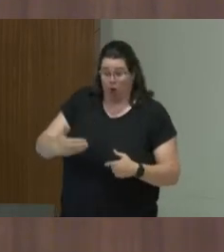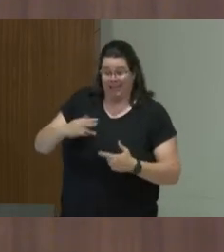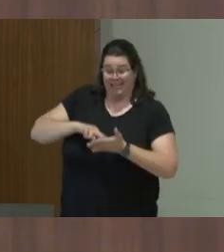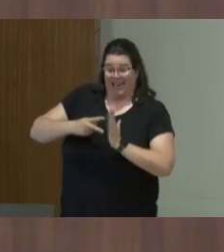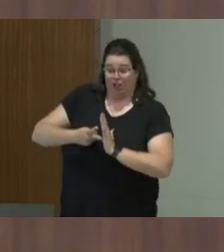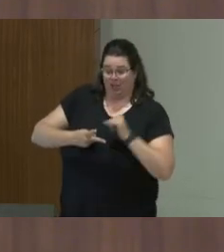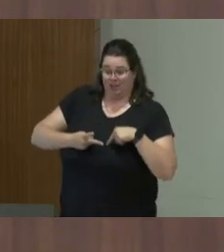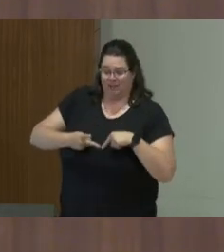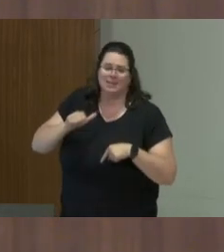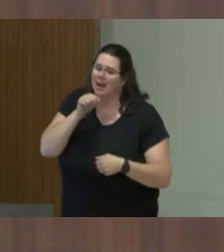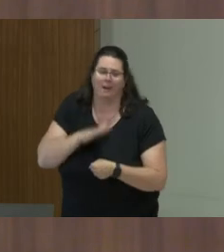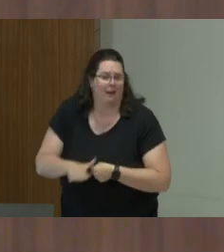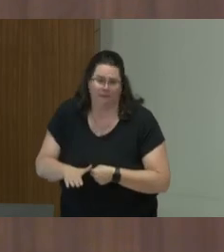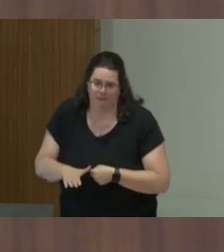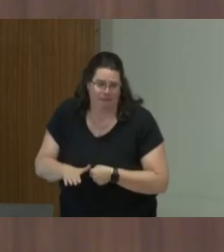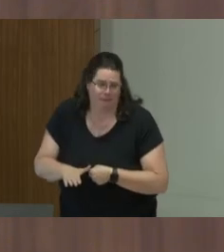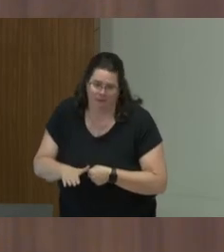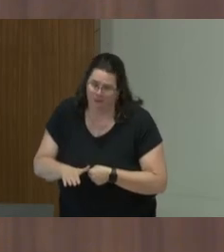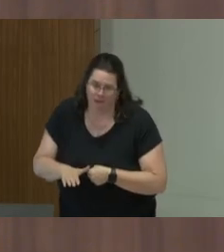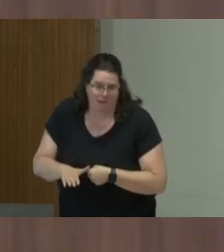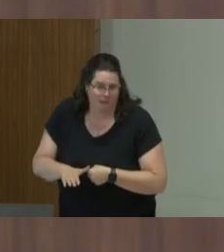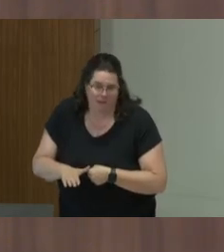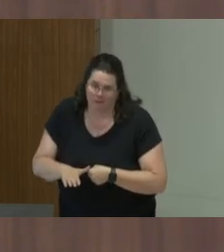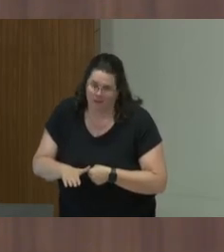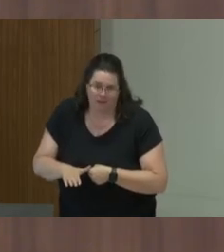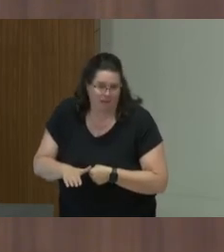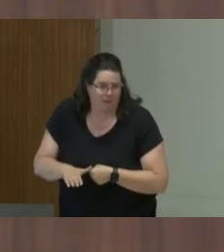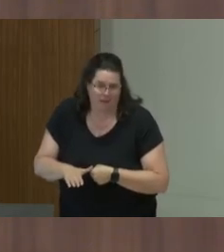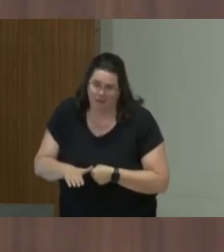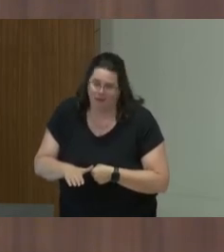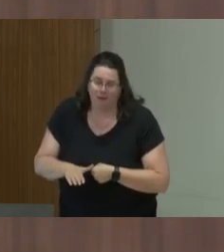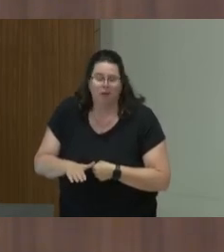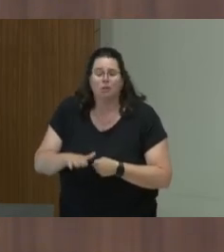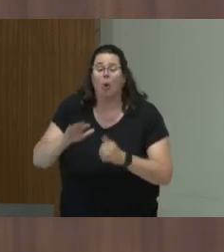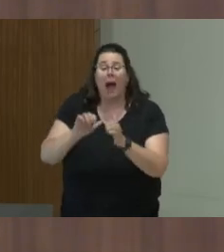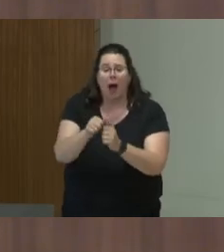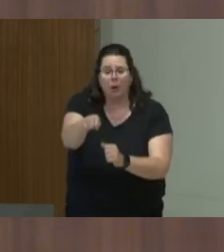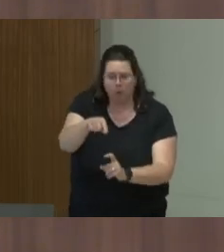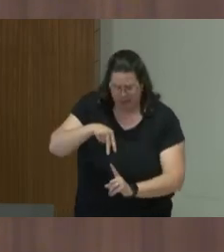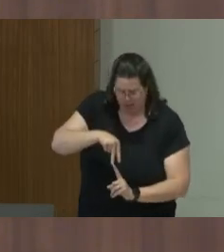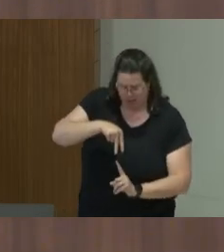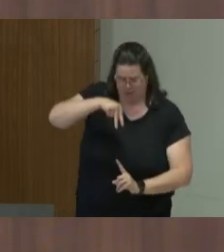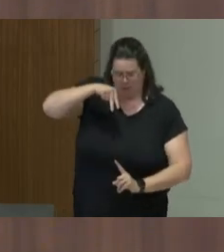So I'm starting to research of how can we think about our own ethics based on what inherently drives